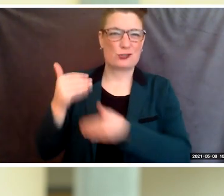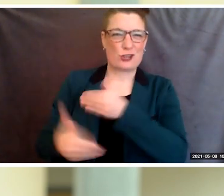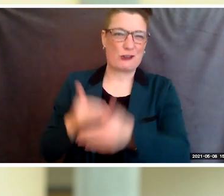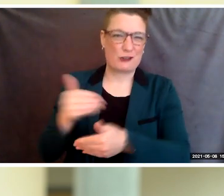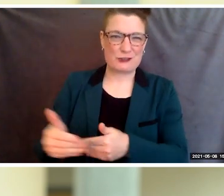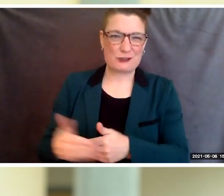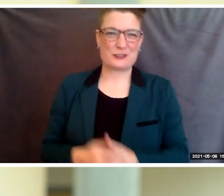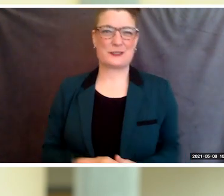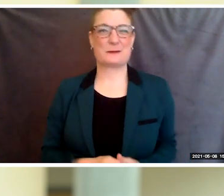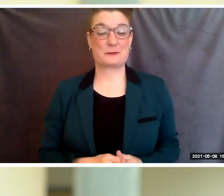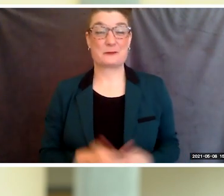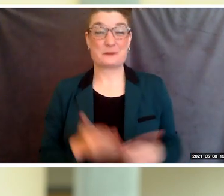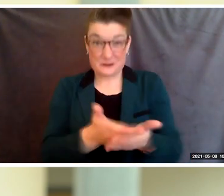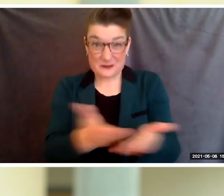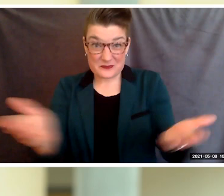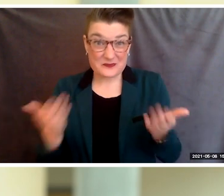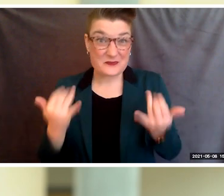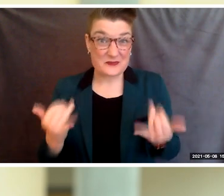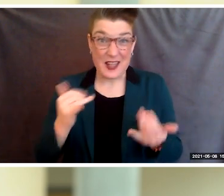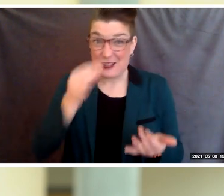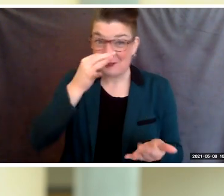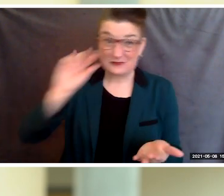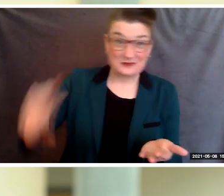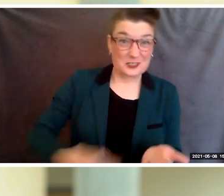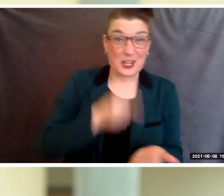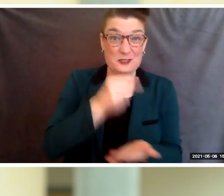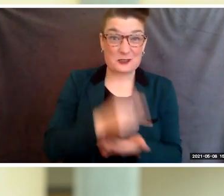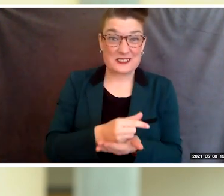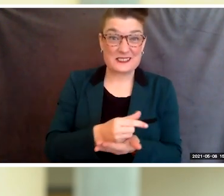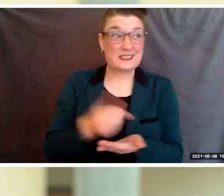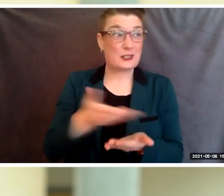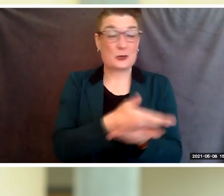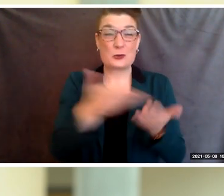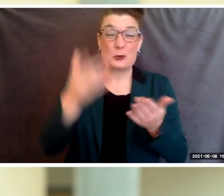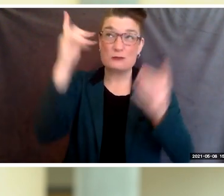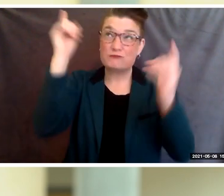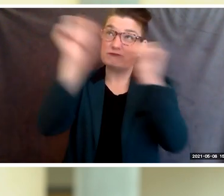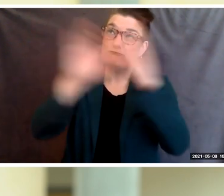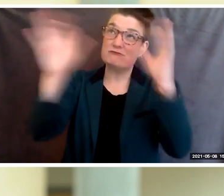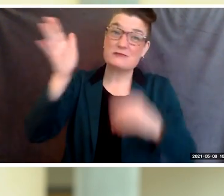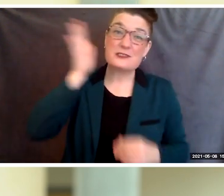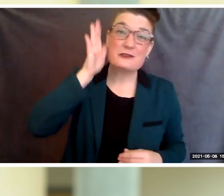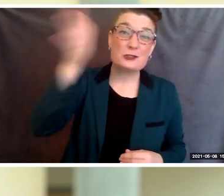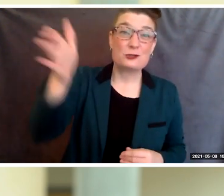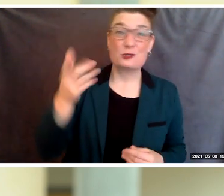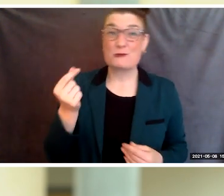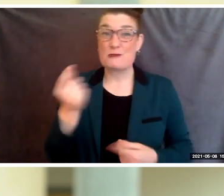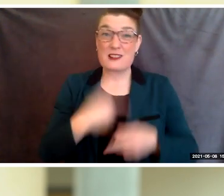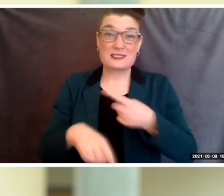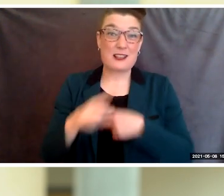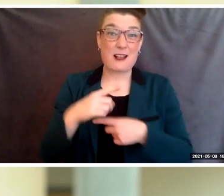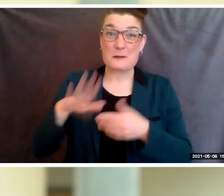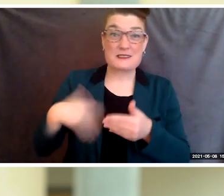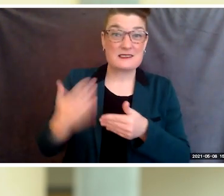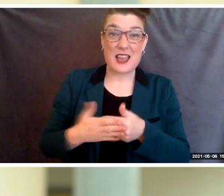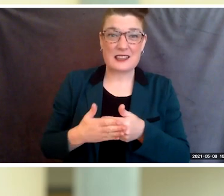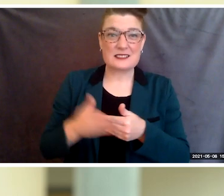Graduates, as you look toward the horizon, towards what is next seeking to discover new pathways,